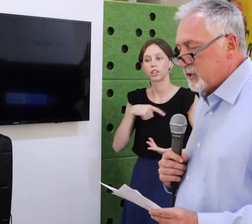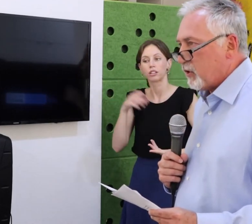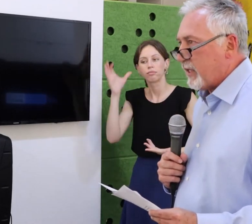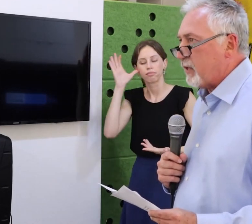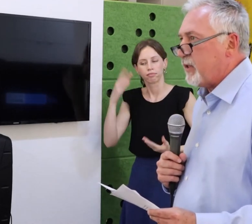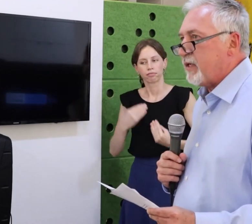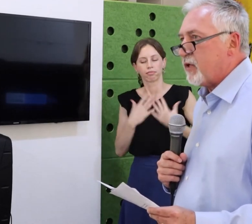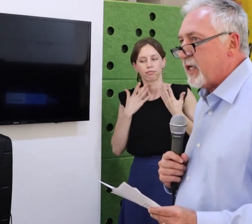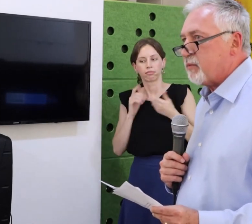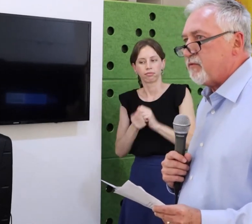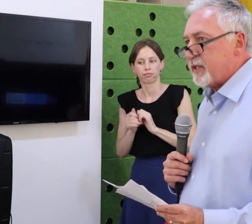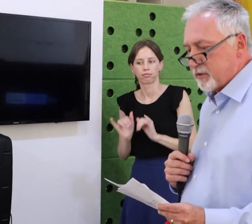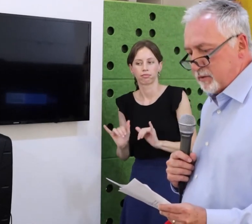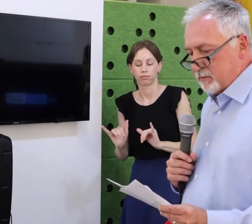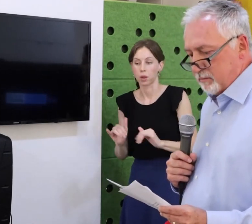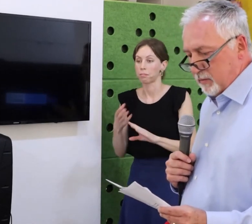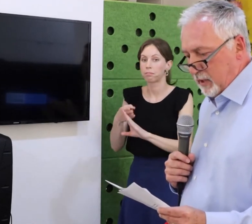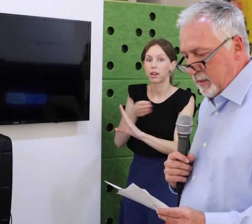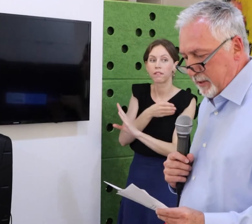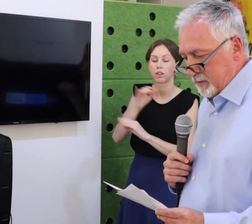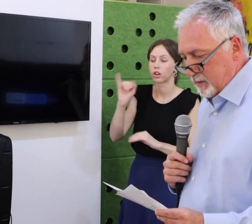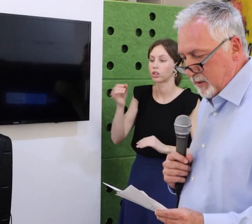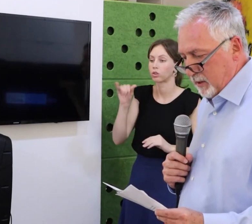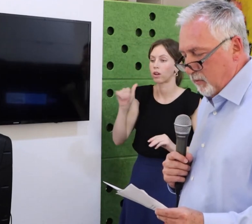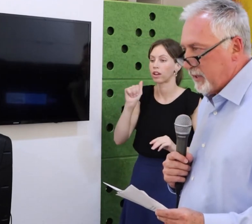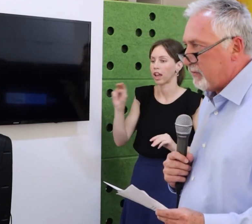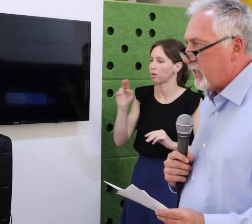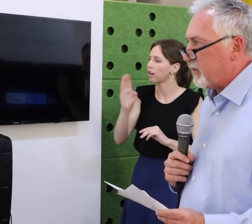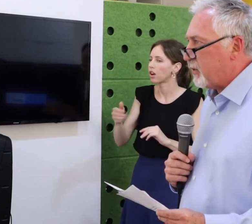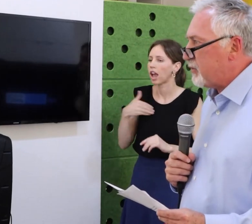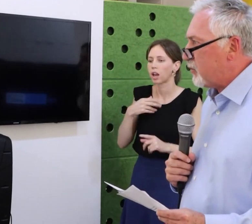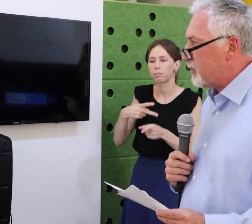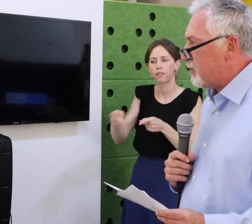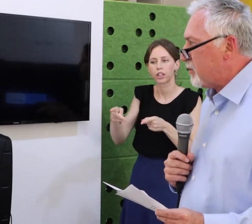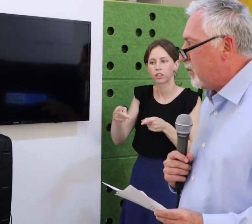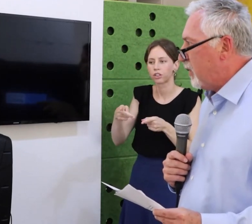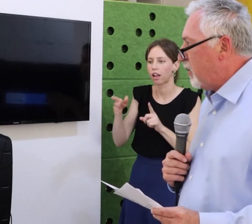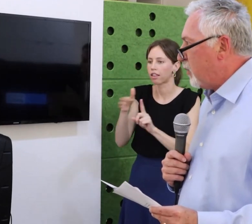Julie talked about George Roberts and Jeanette Clement were who this award was named.